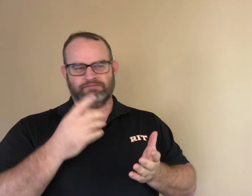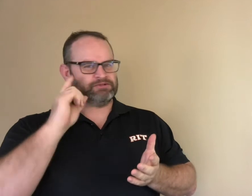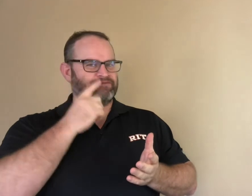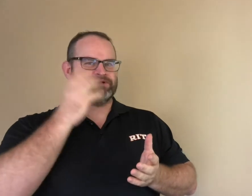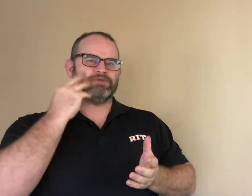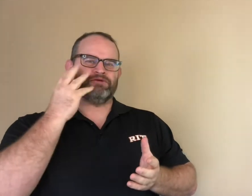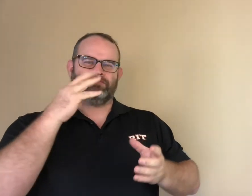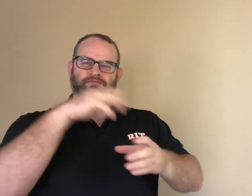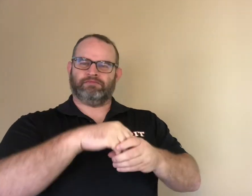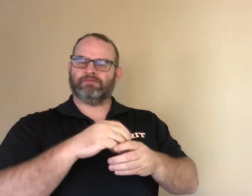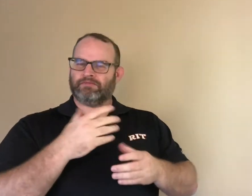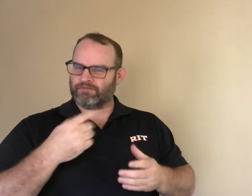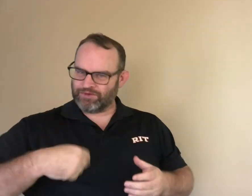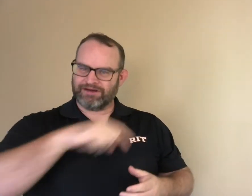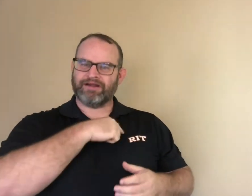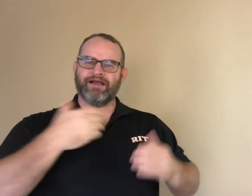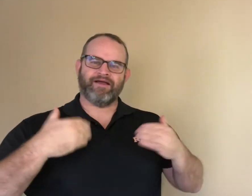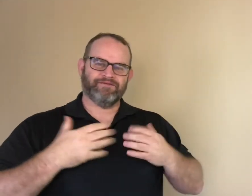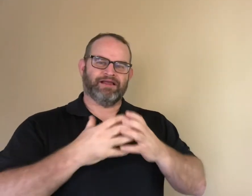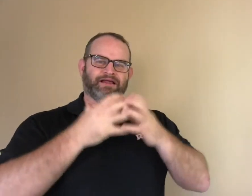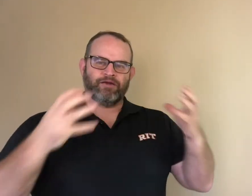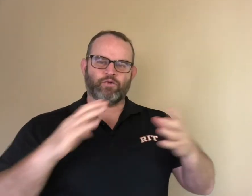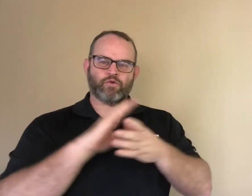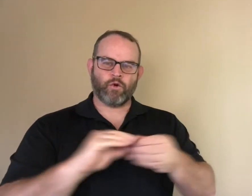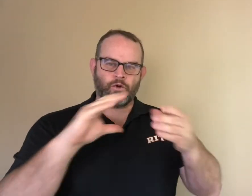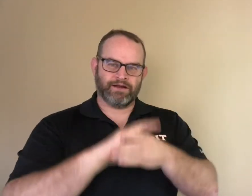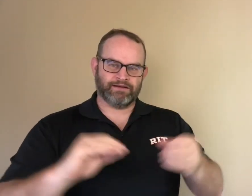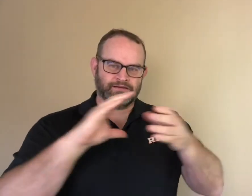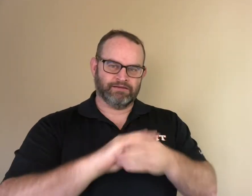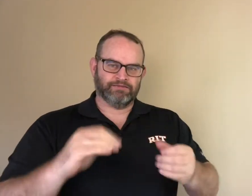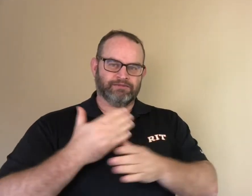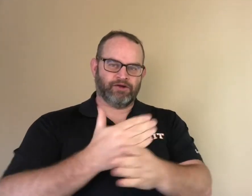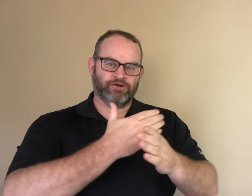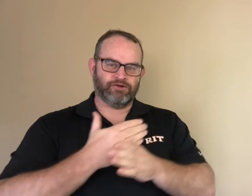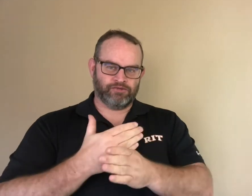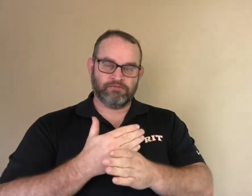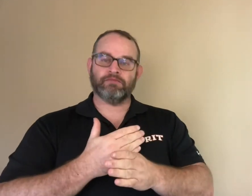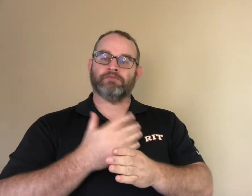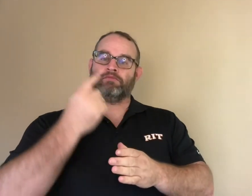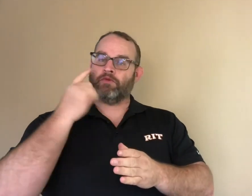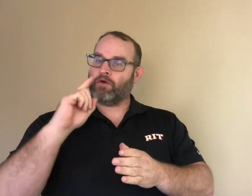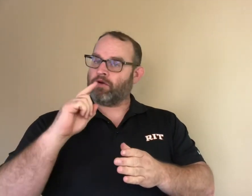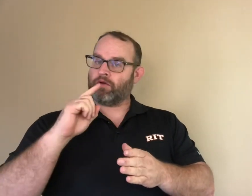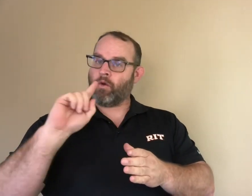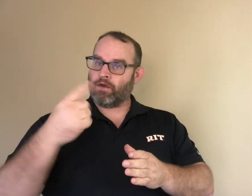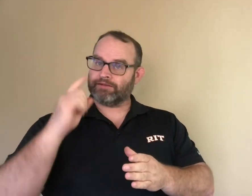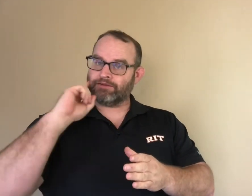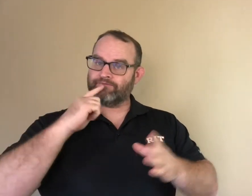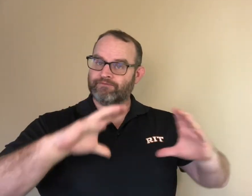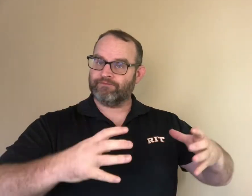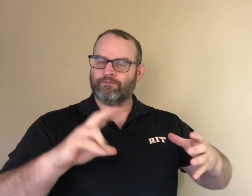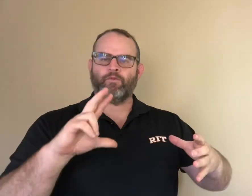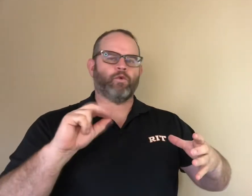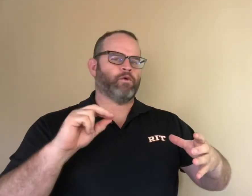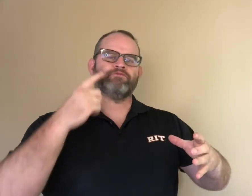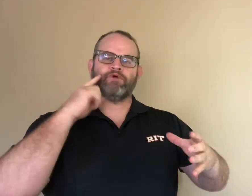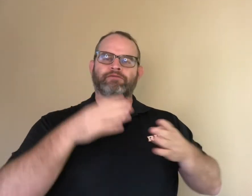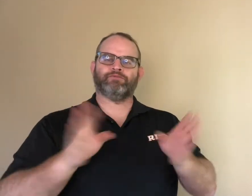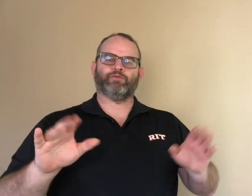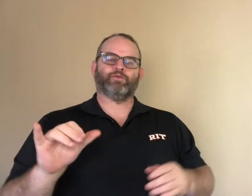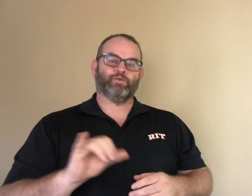Again, deaf people have stories that can be shared with the younger generation, deaf and hearing alike.